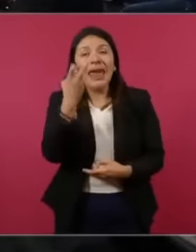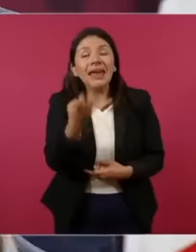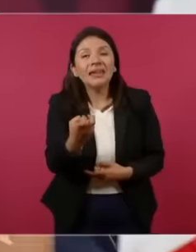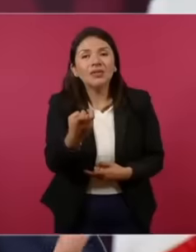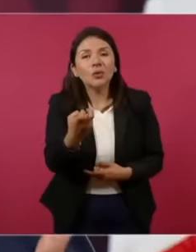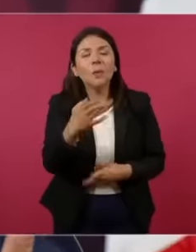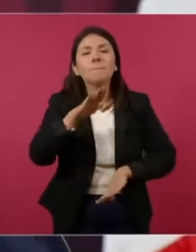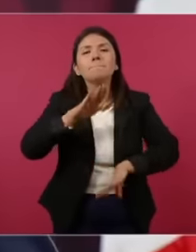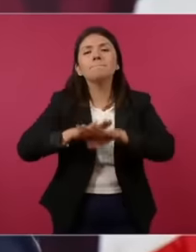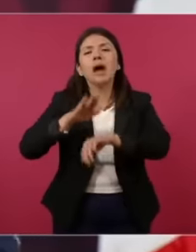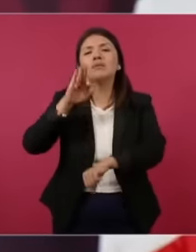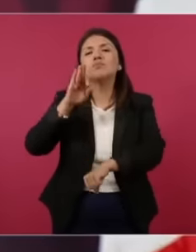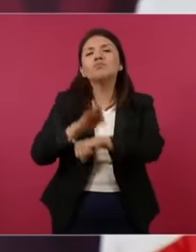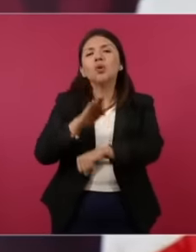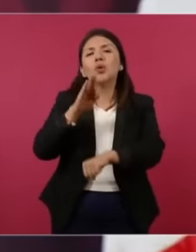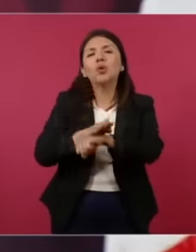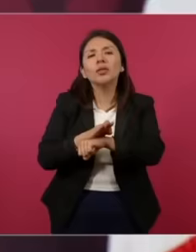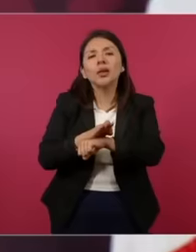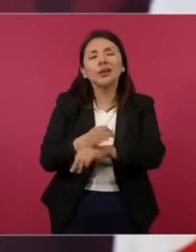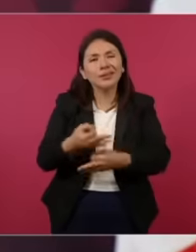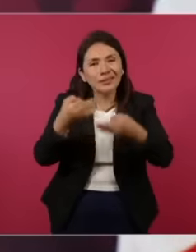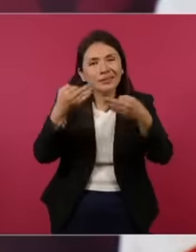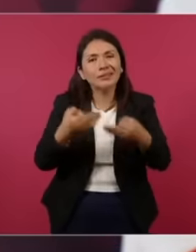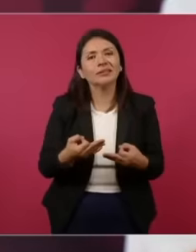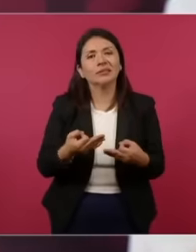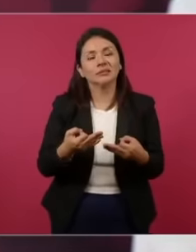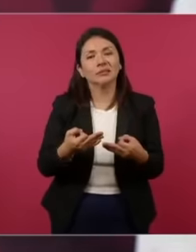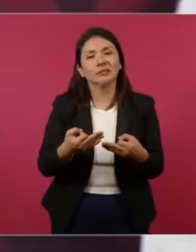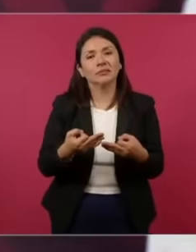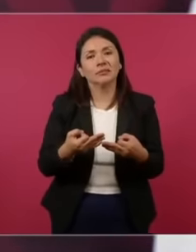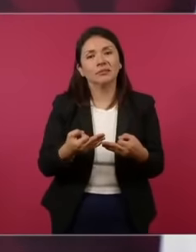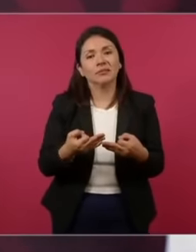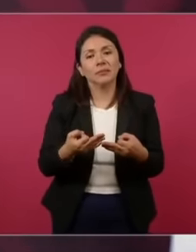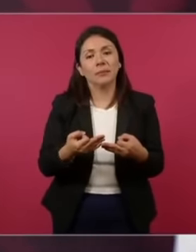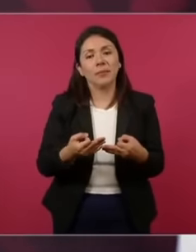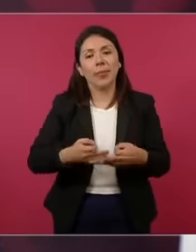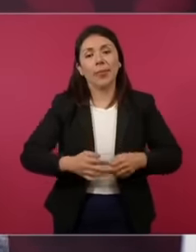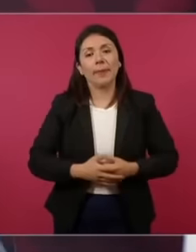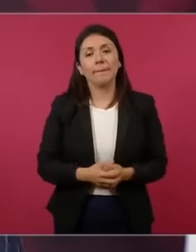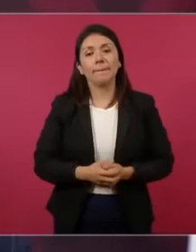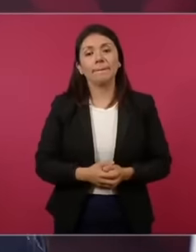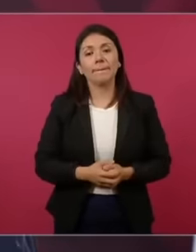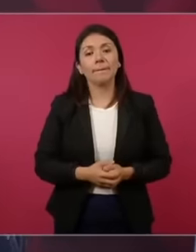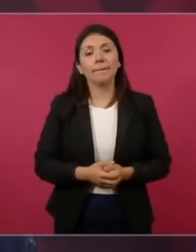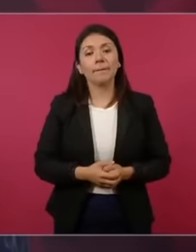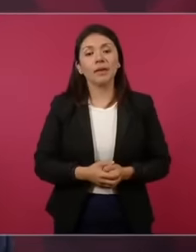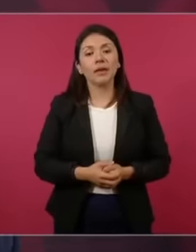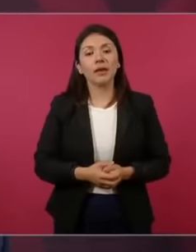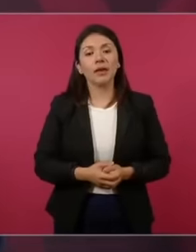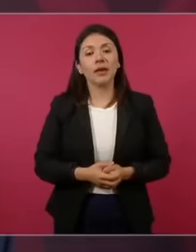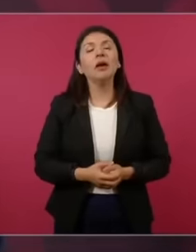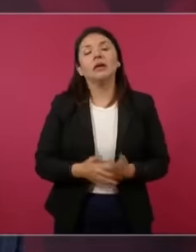protects if a journalist